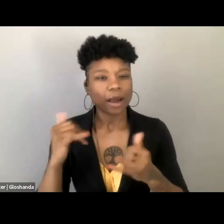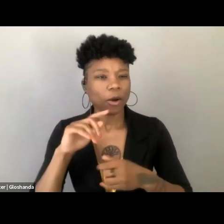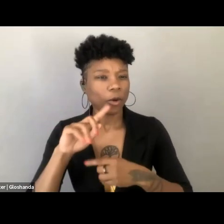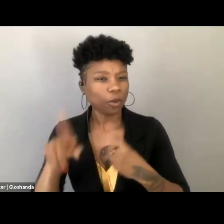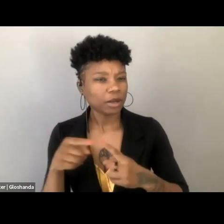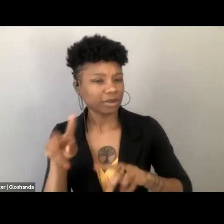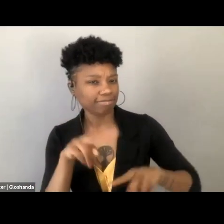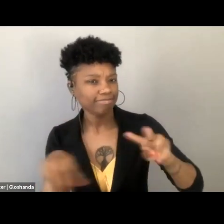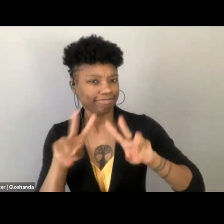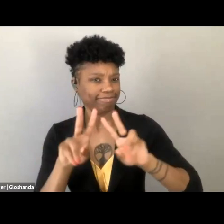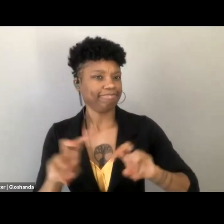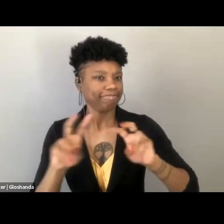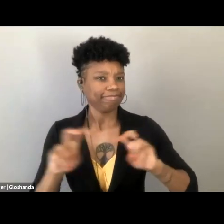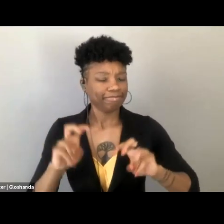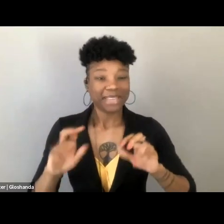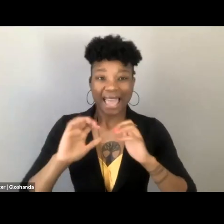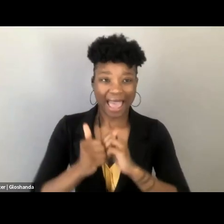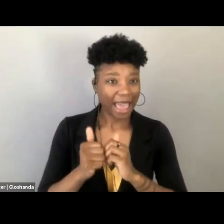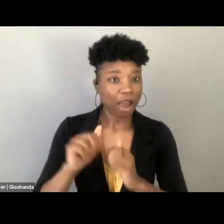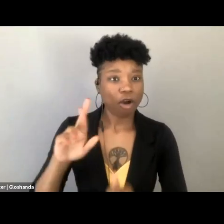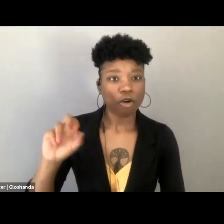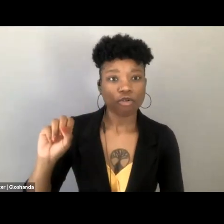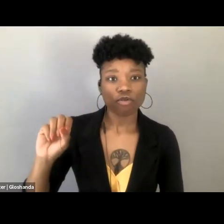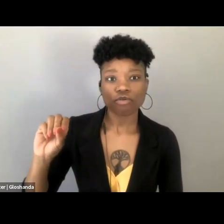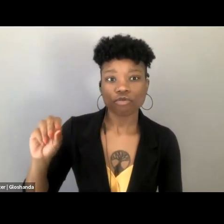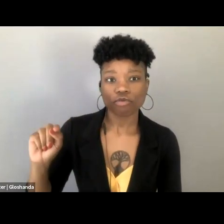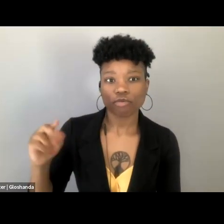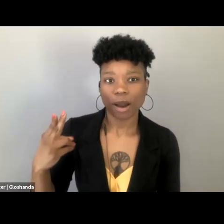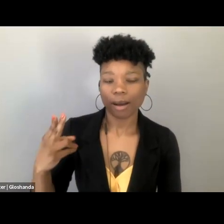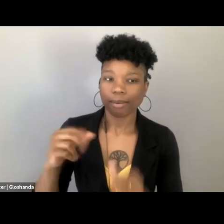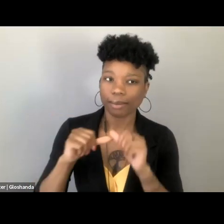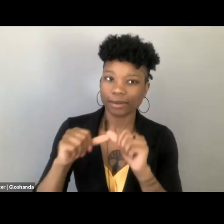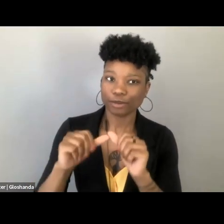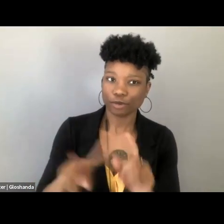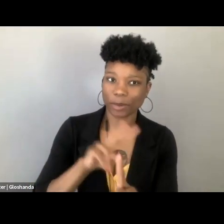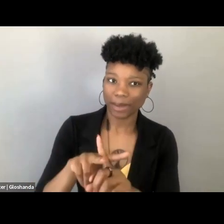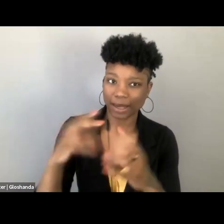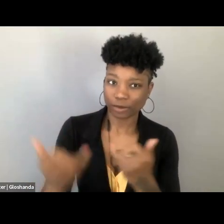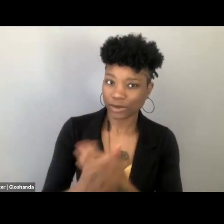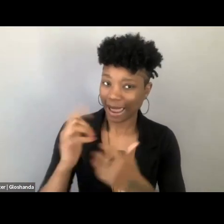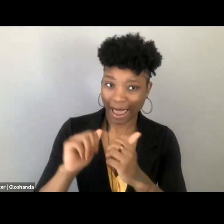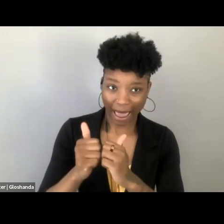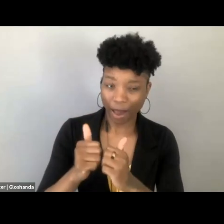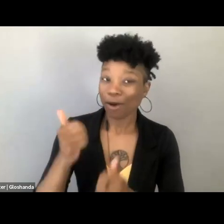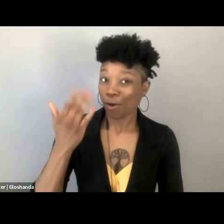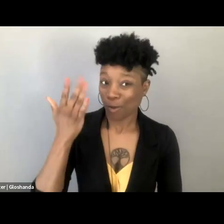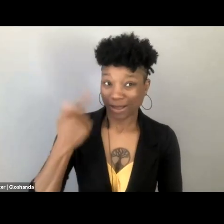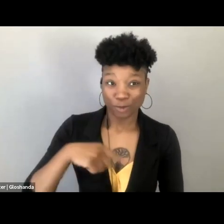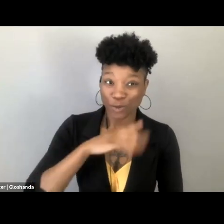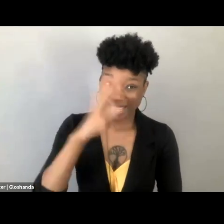it's worth thinking just about the continuing relevance of Roth, because we've never really come close to getting rid of the Comstock Act.